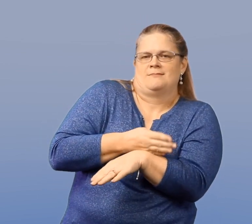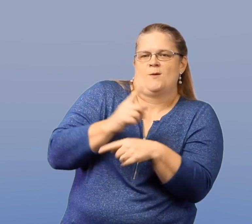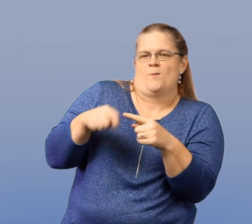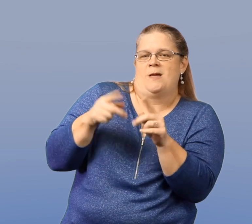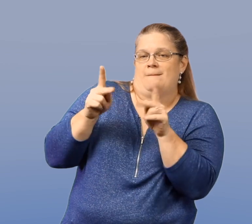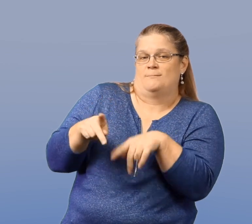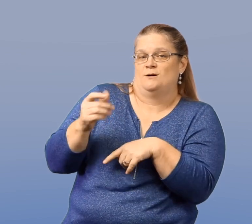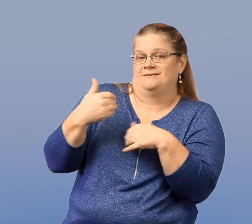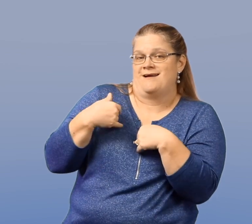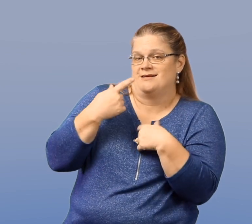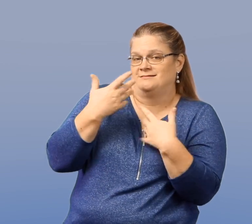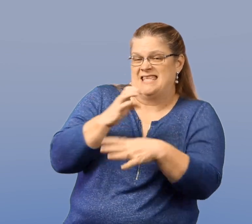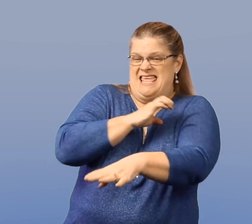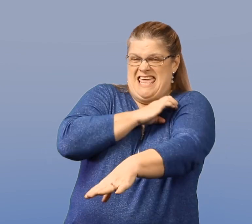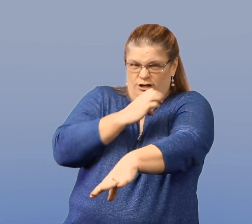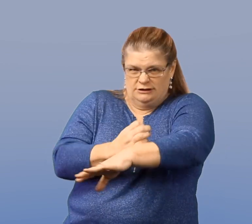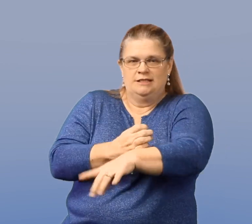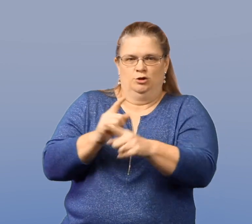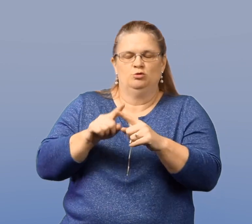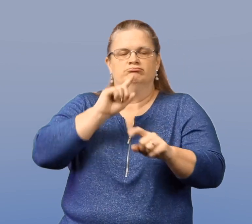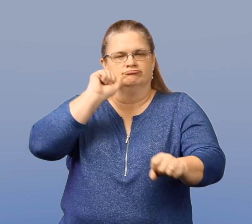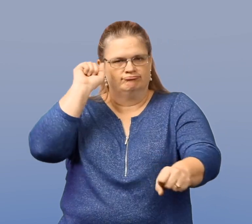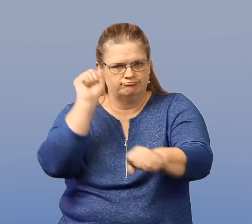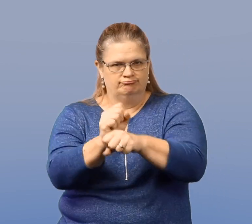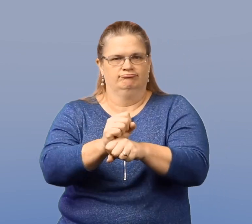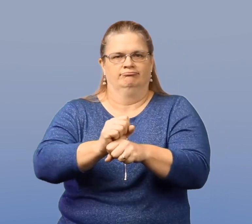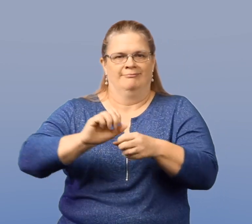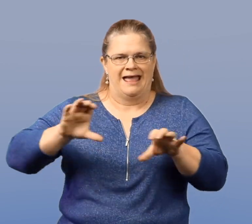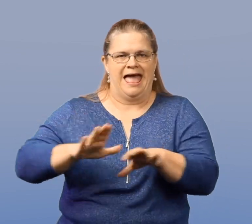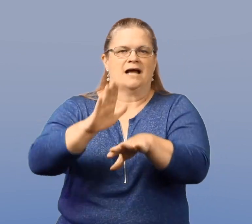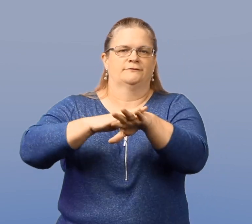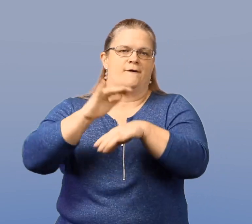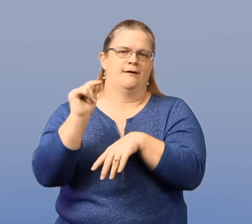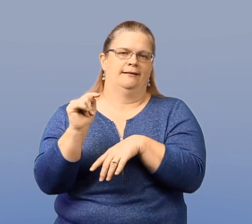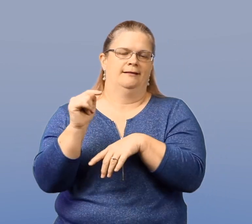This occurs because the person has the energy to act on it.